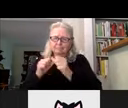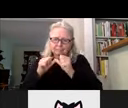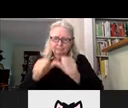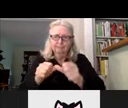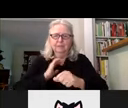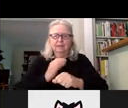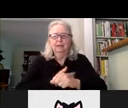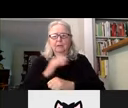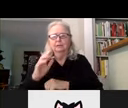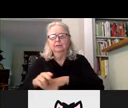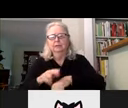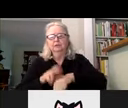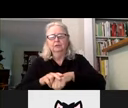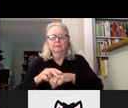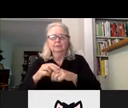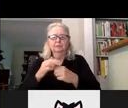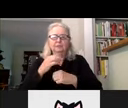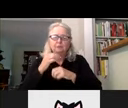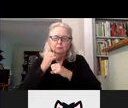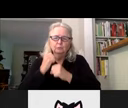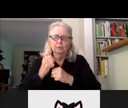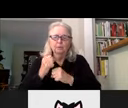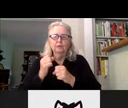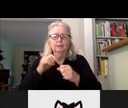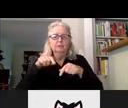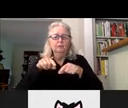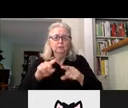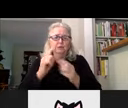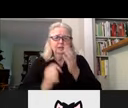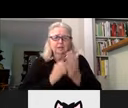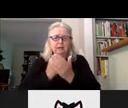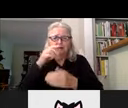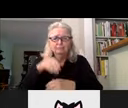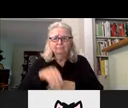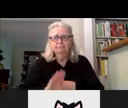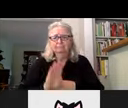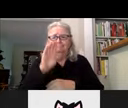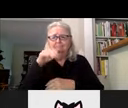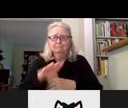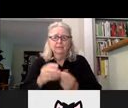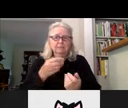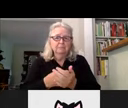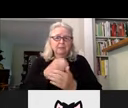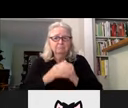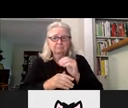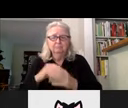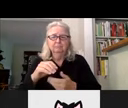in prosperity and through depression in war and peace we will now read our founding document